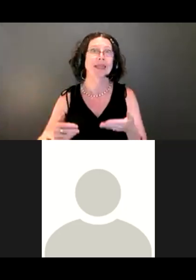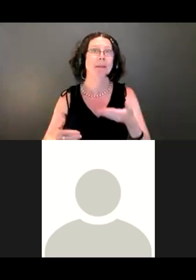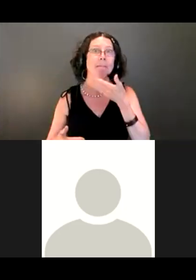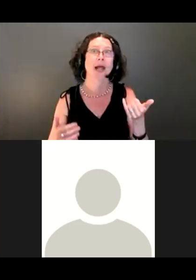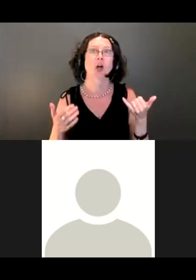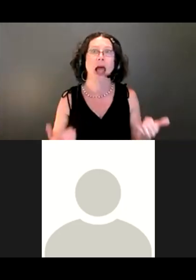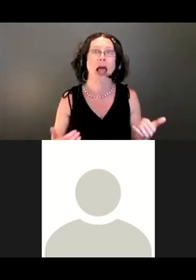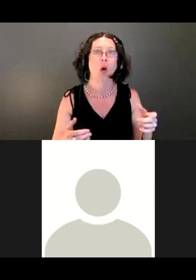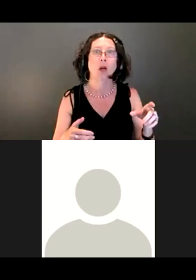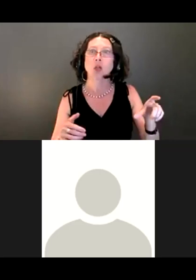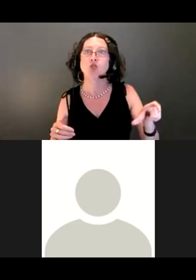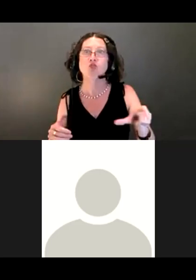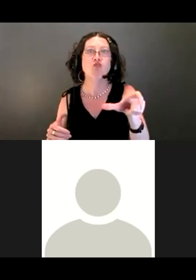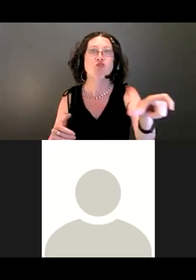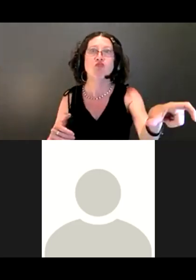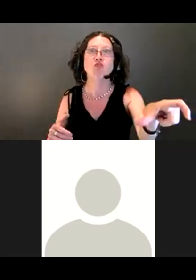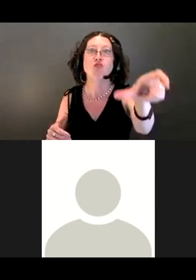So that's all been really good.